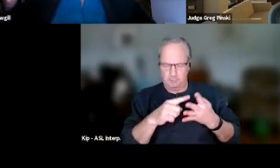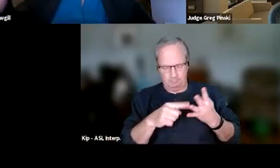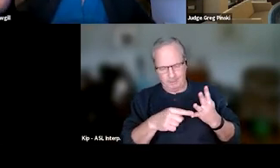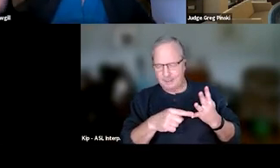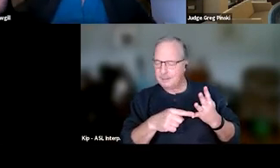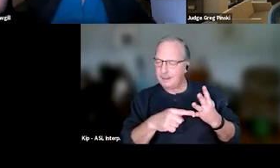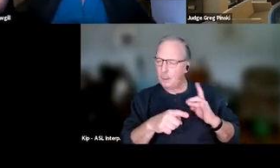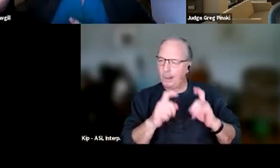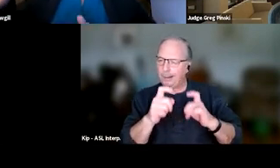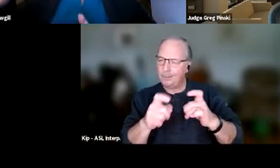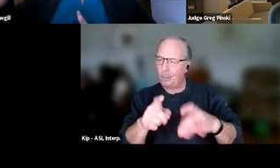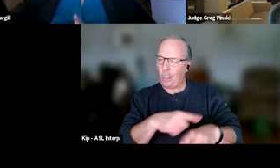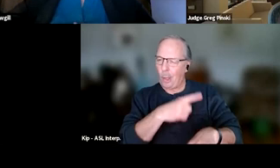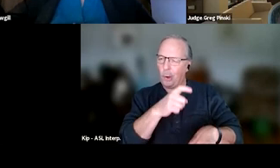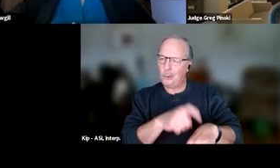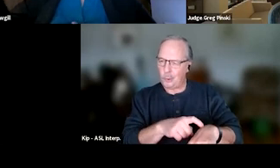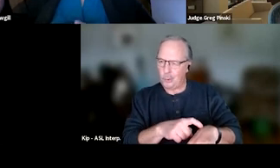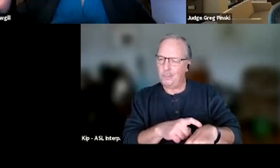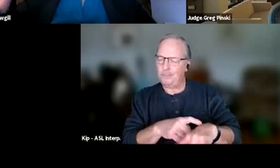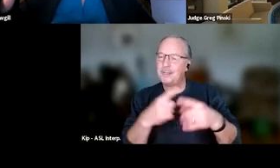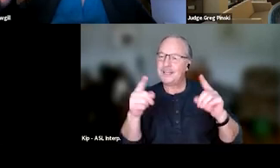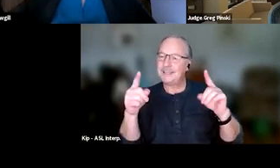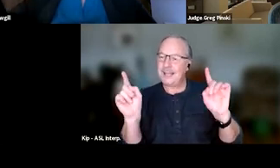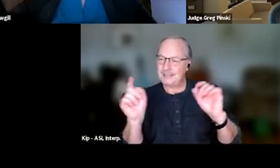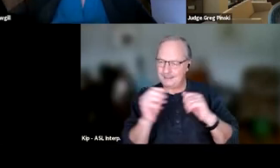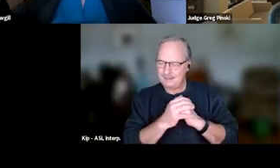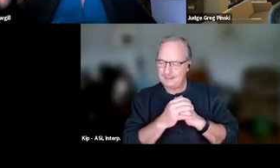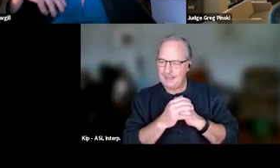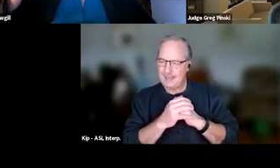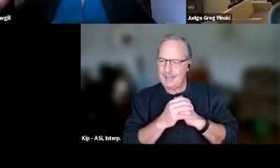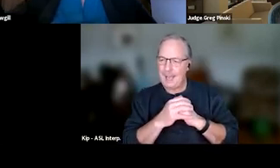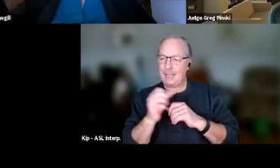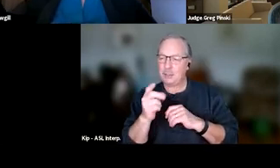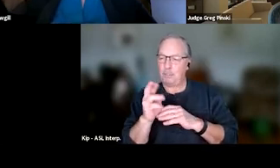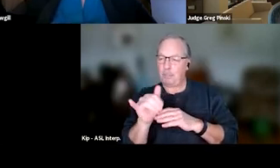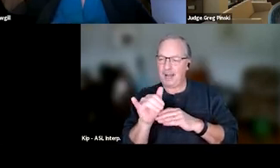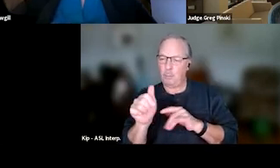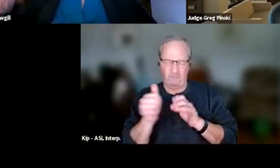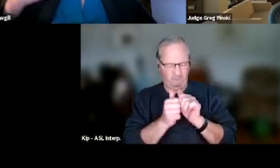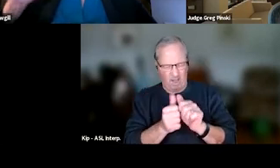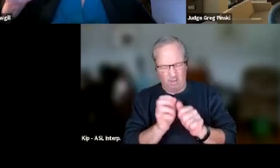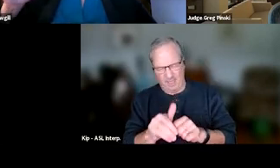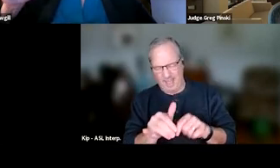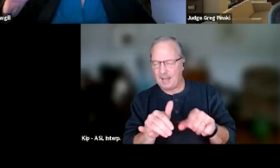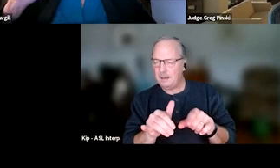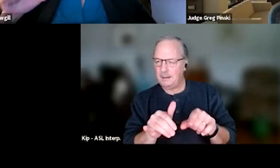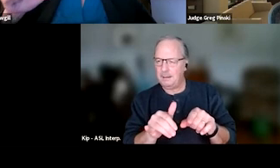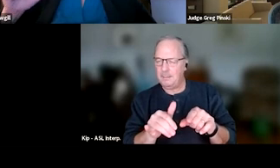to long-term success. And sobriety will follow that, but we wanna make sure that we're actually looking for the gaining of those skills